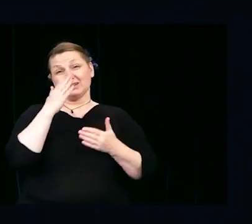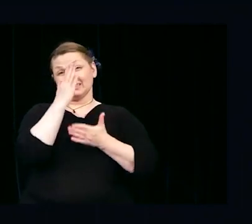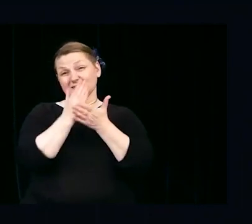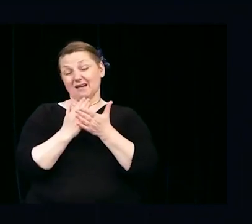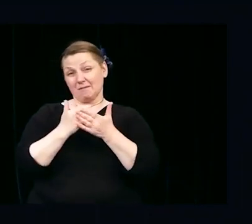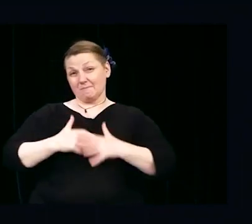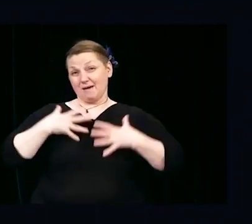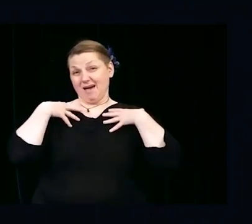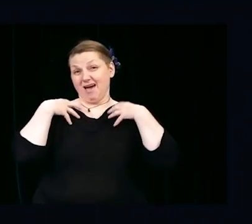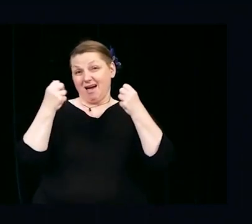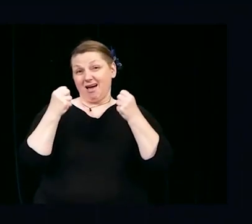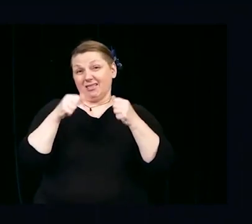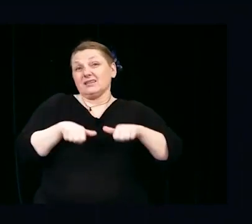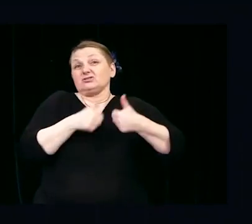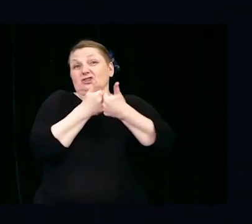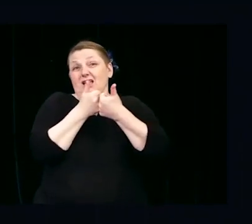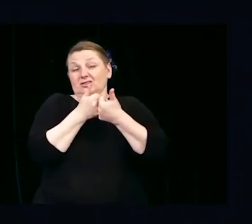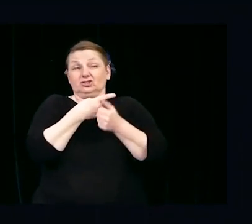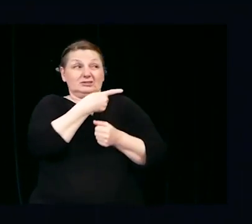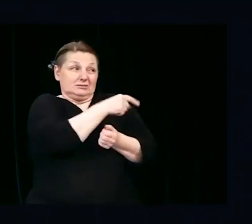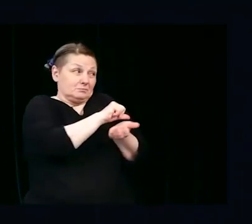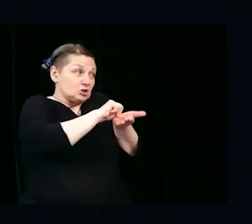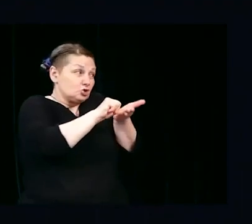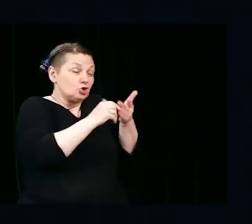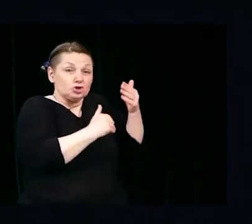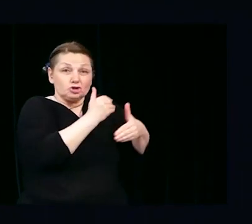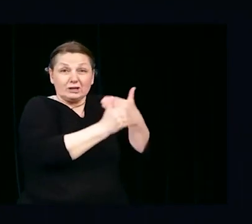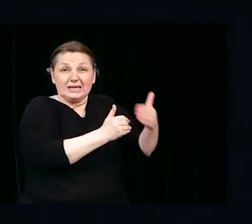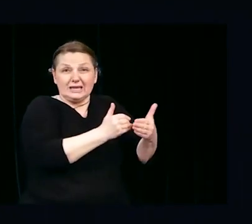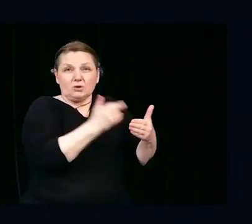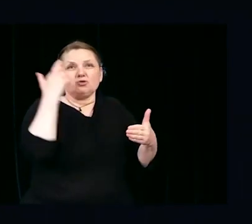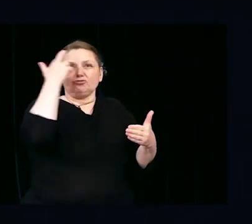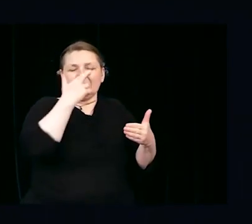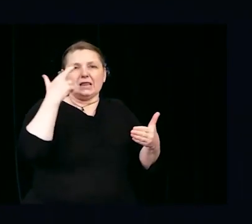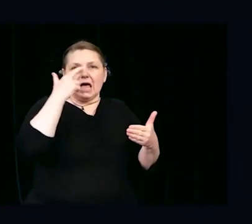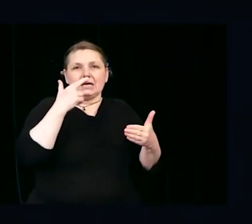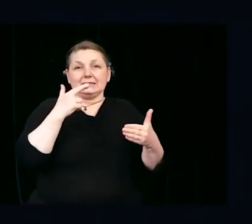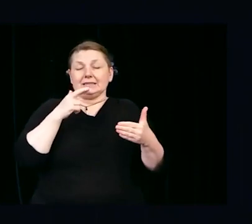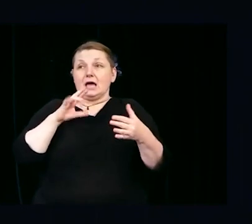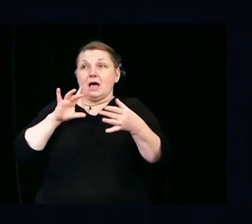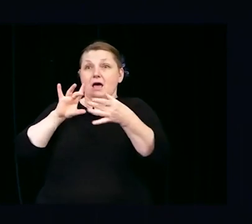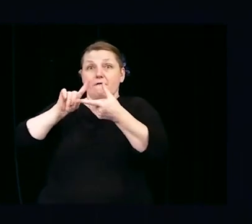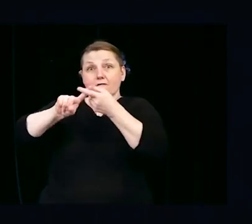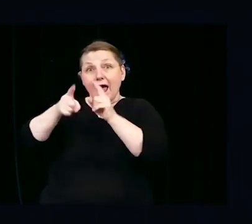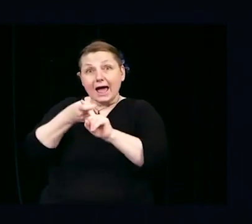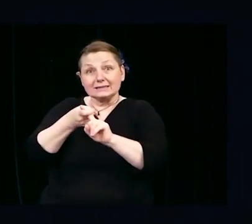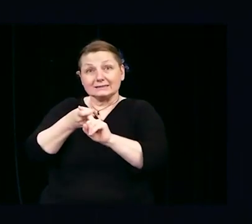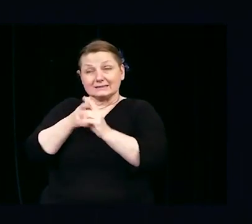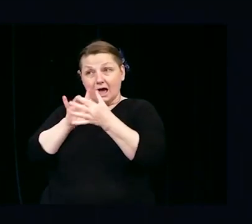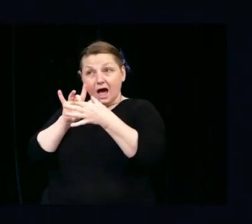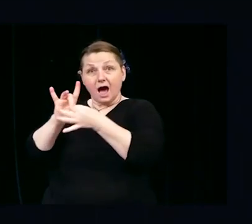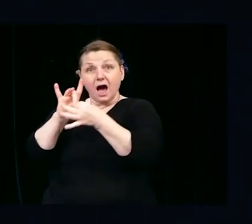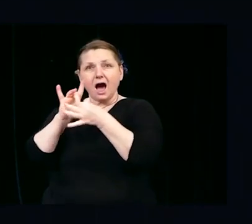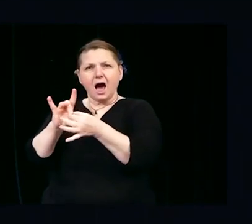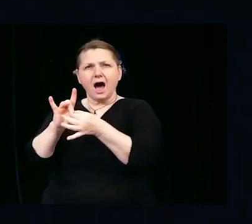How unexpected and important those connections became. Several of them are now